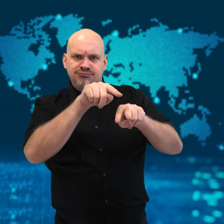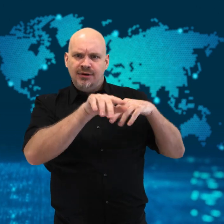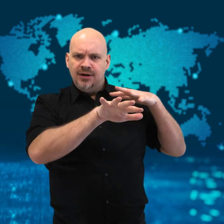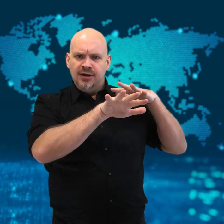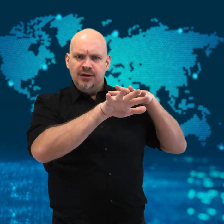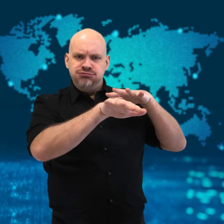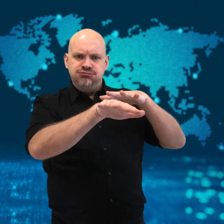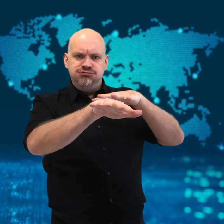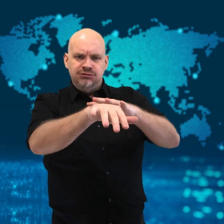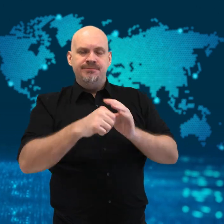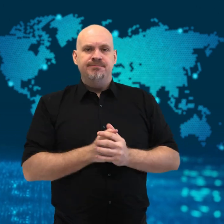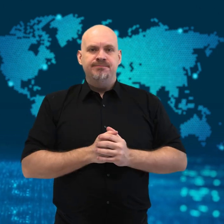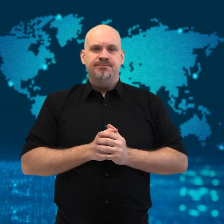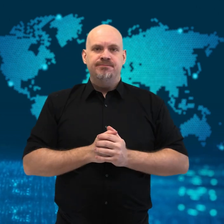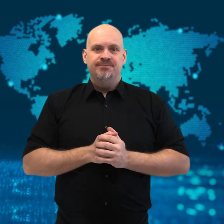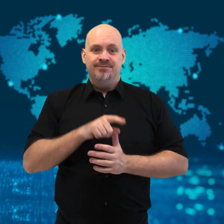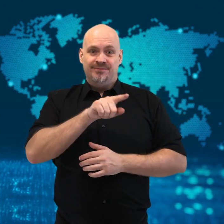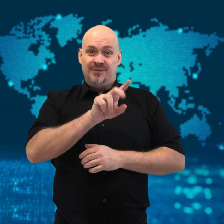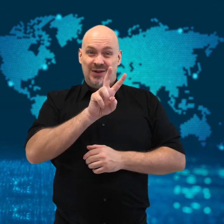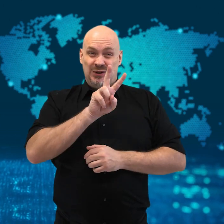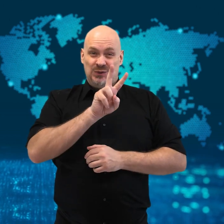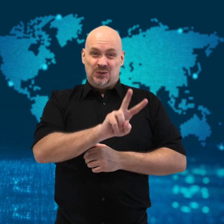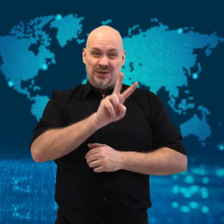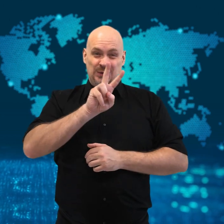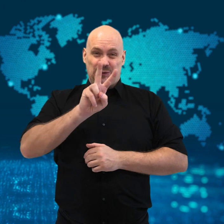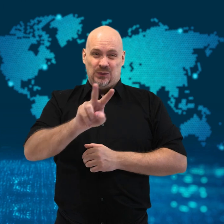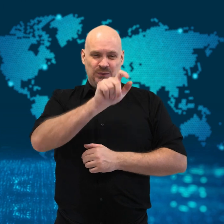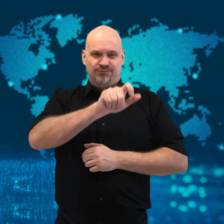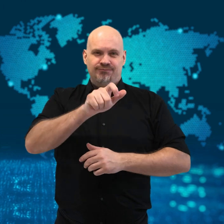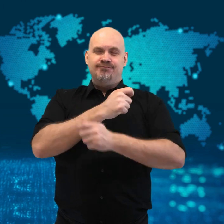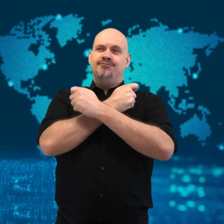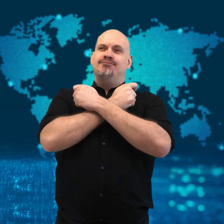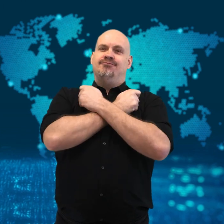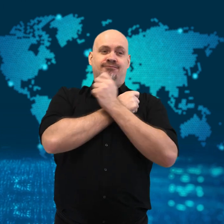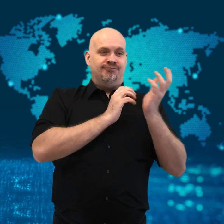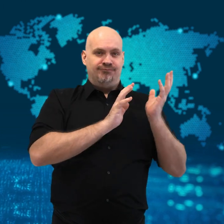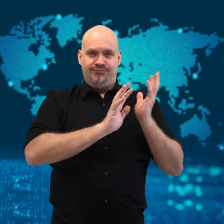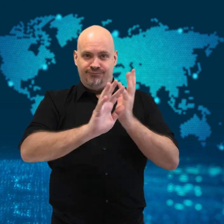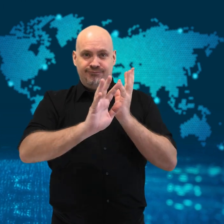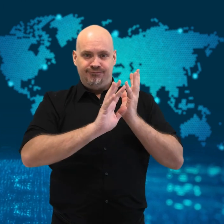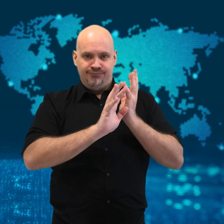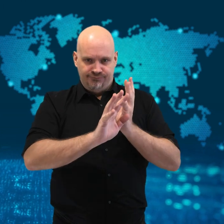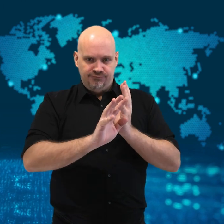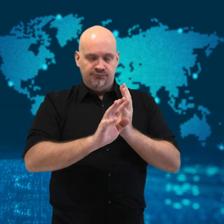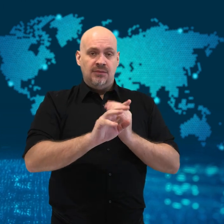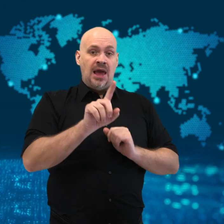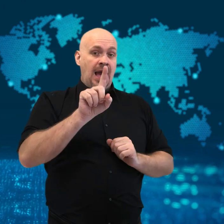encourage citizens to view the parade.